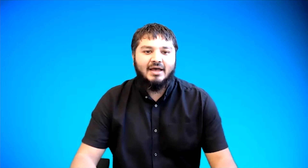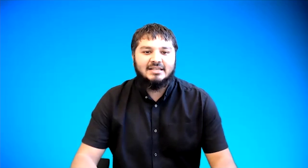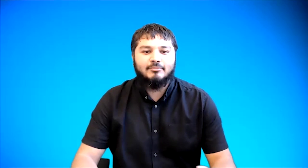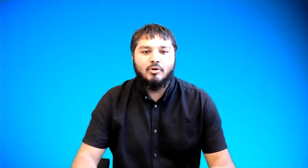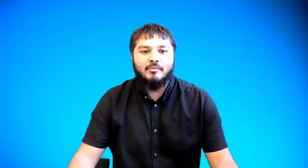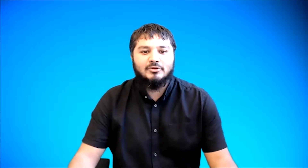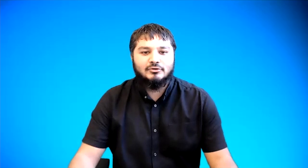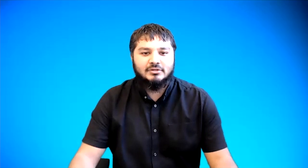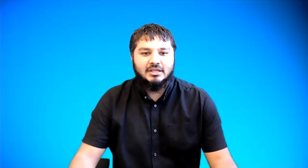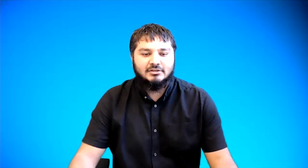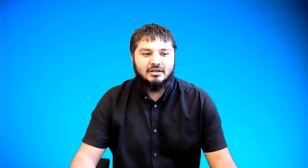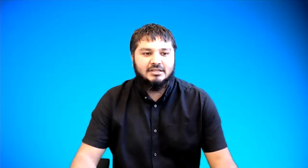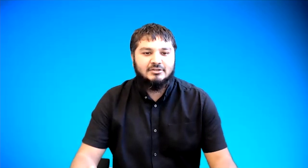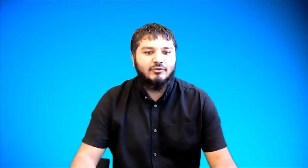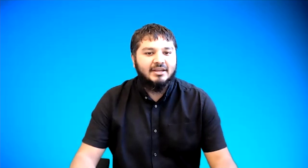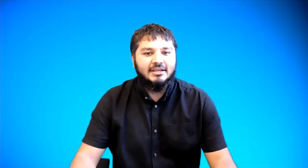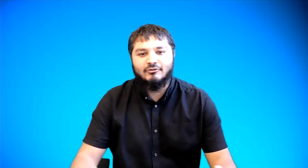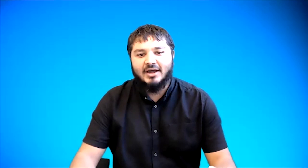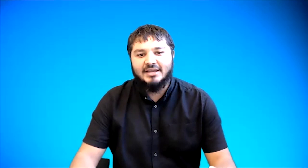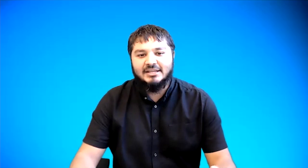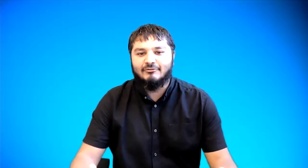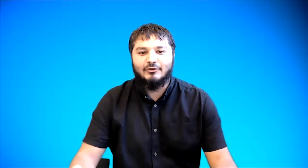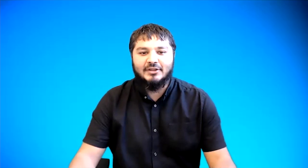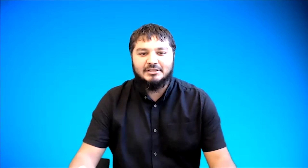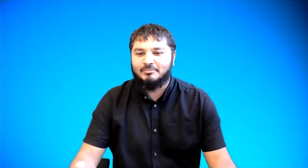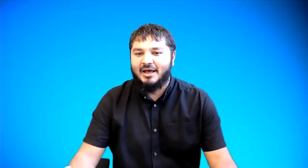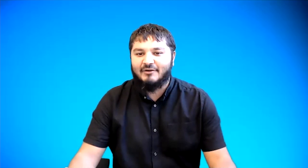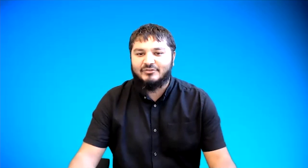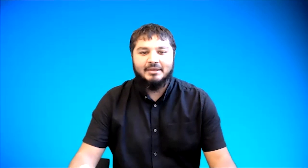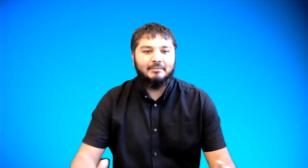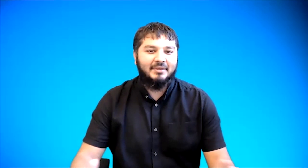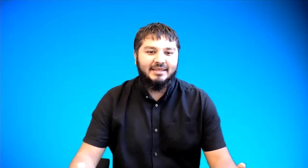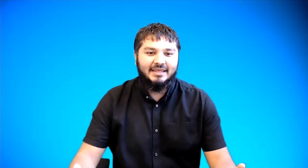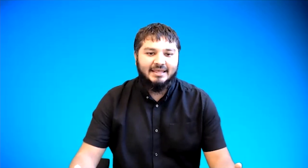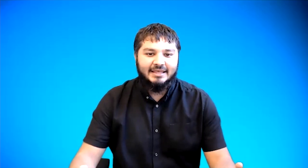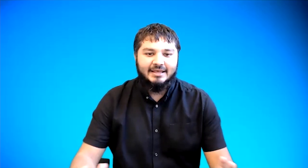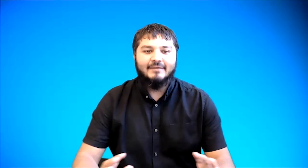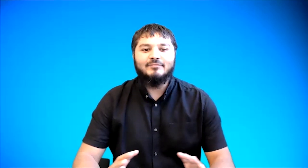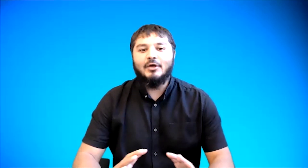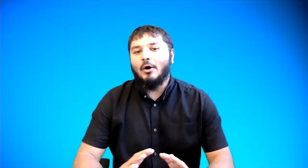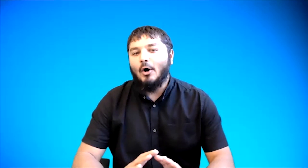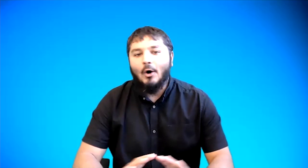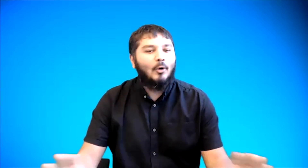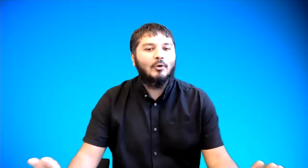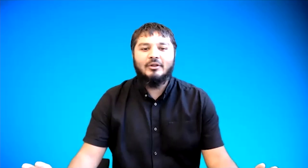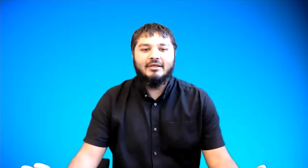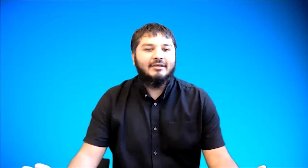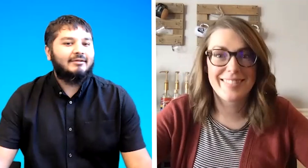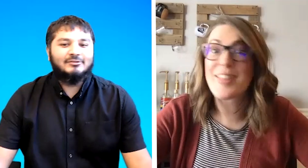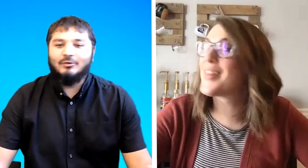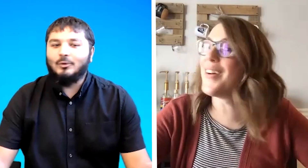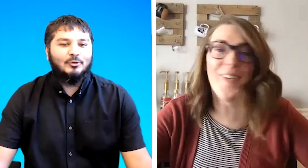as a primary school teacher so i teach reading writing phonics maths pe the whole style